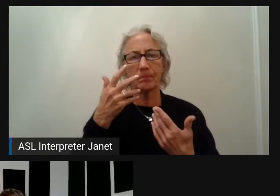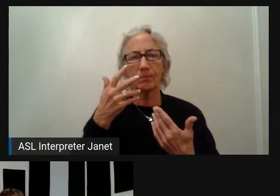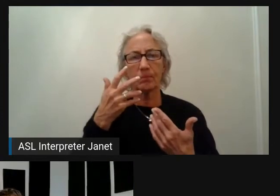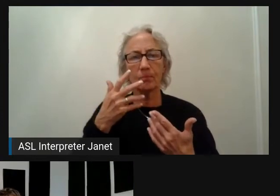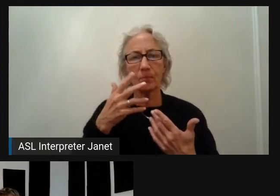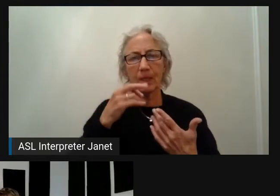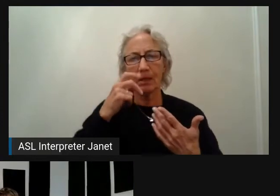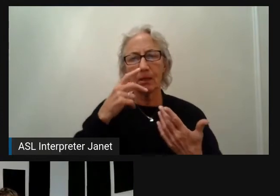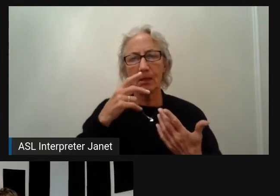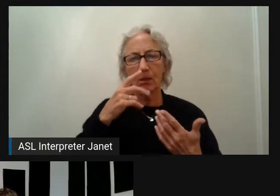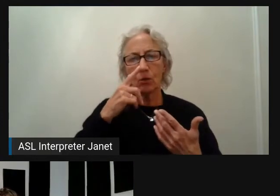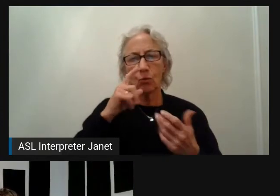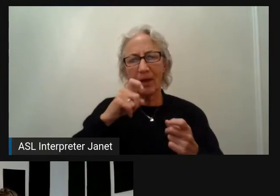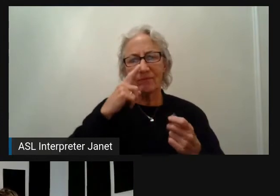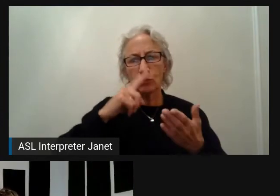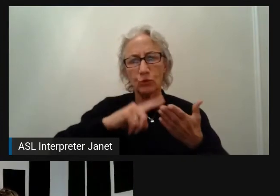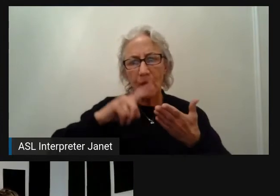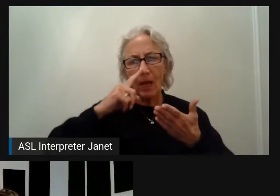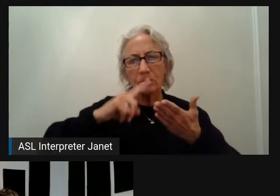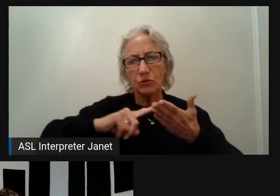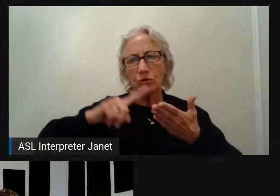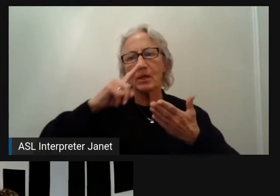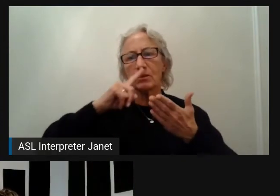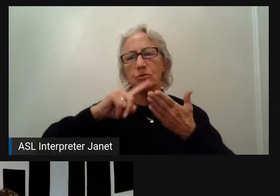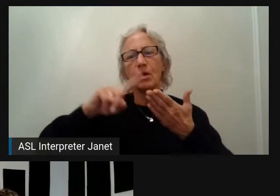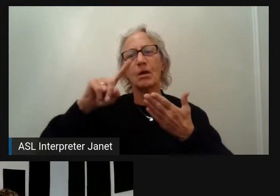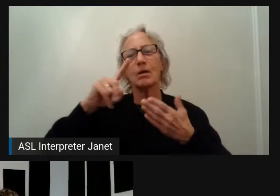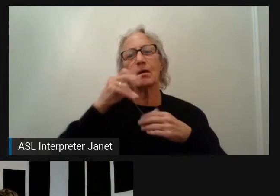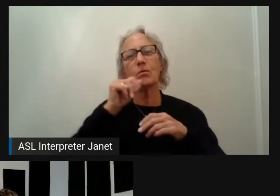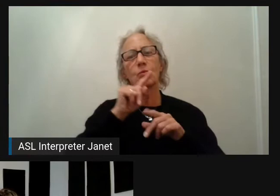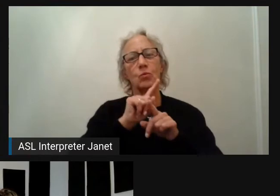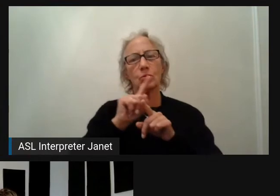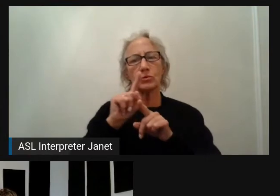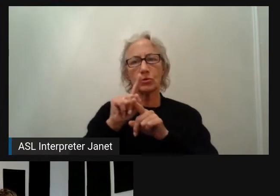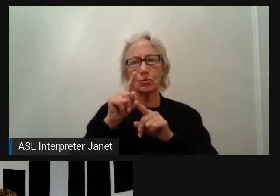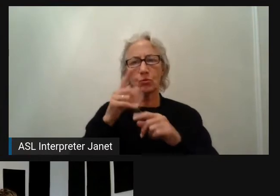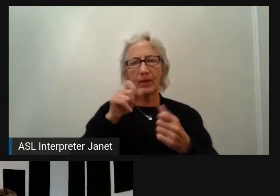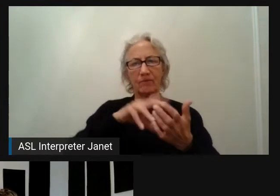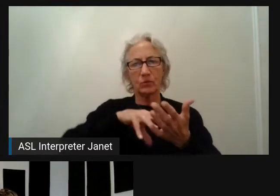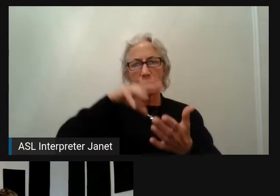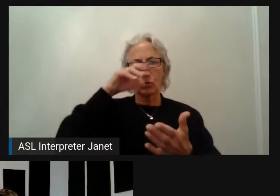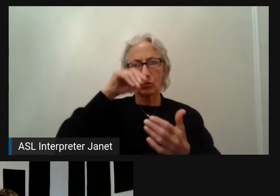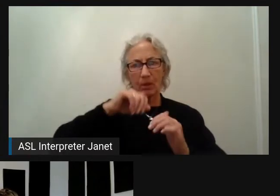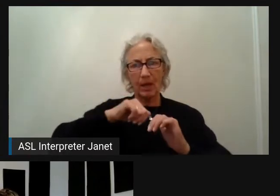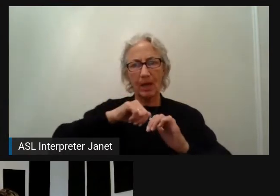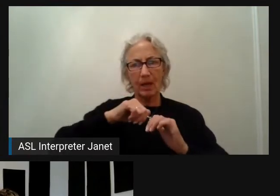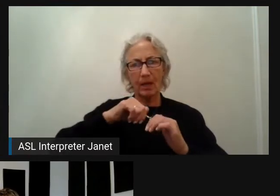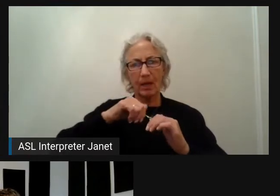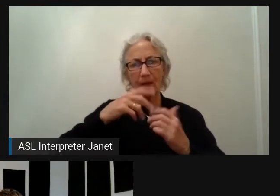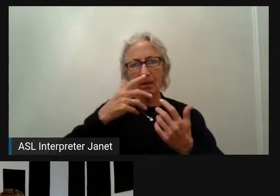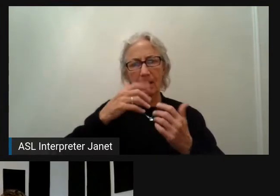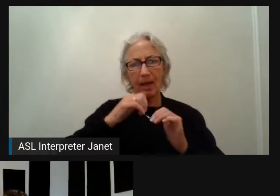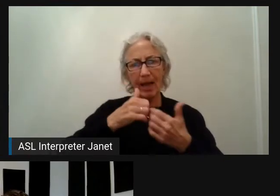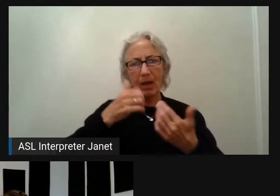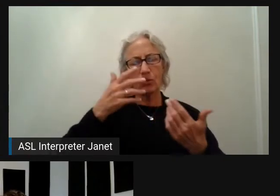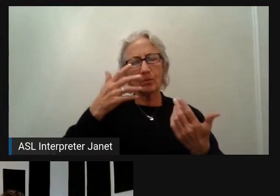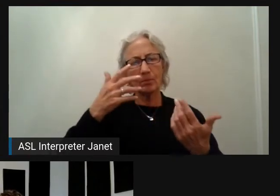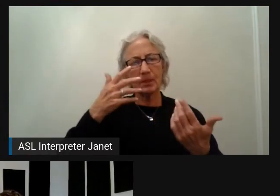if our application is okay, it's also about the learning about this eye-opening, so it works.